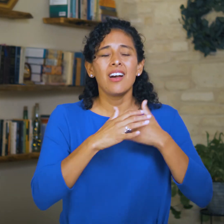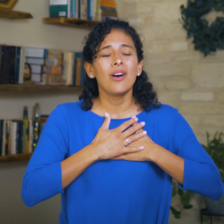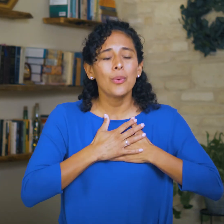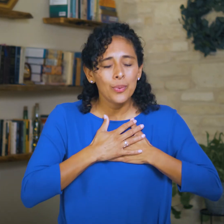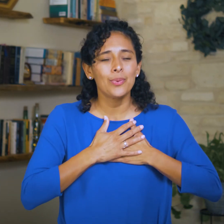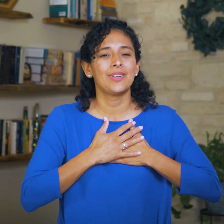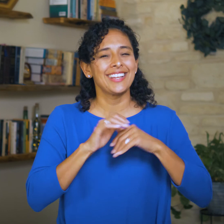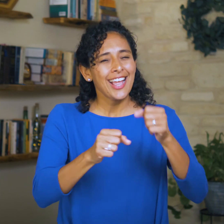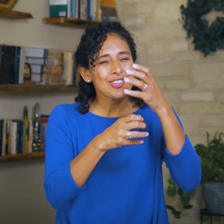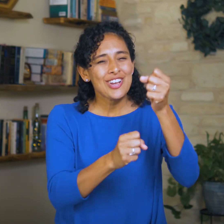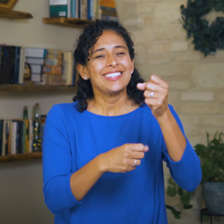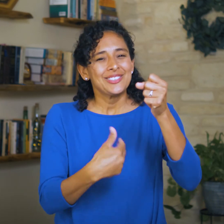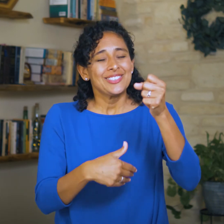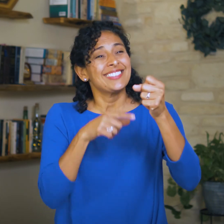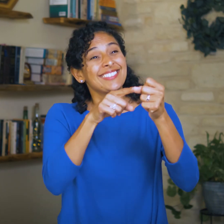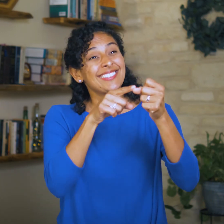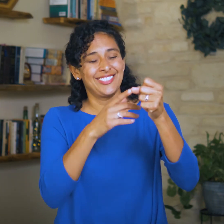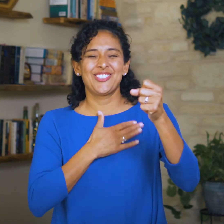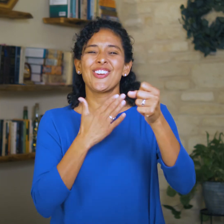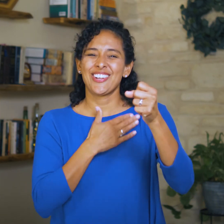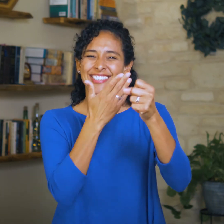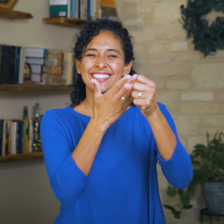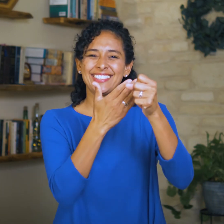What a great relief! He is where the joy is!